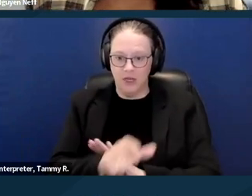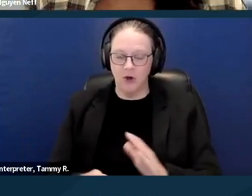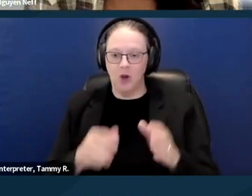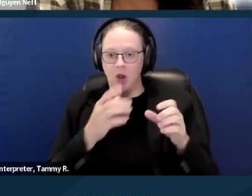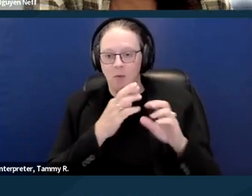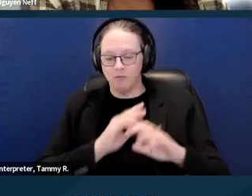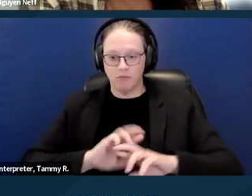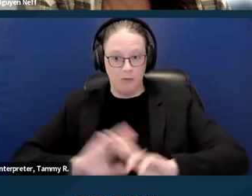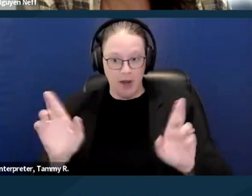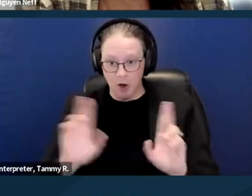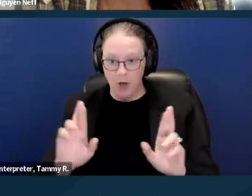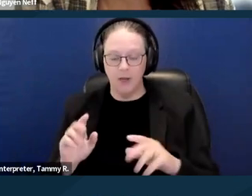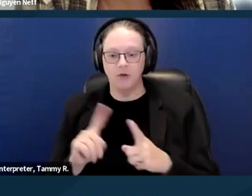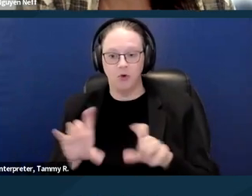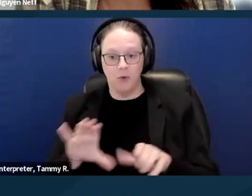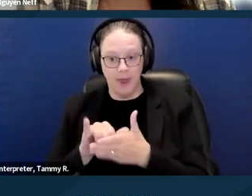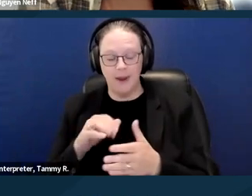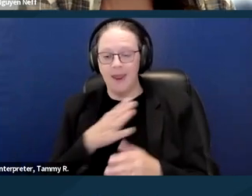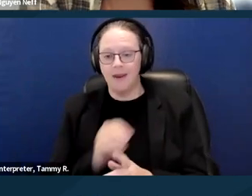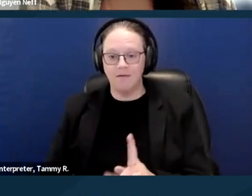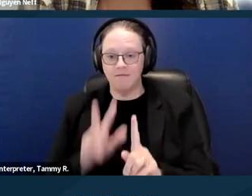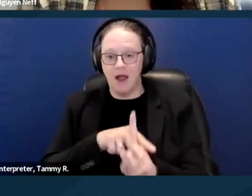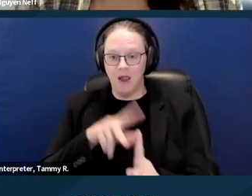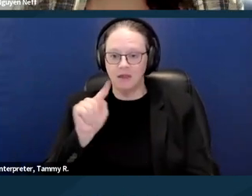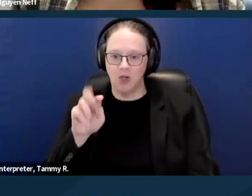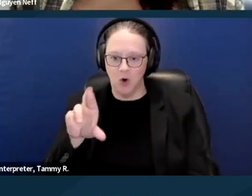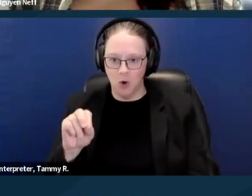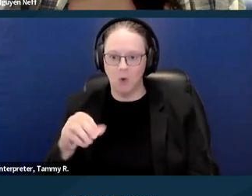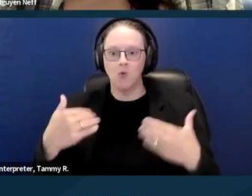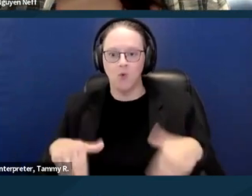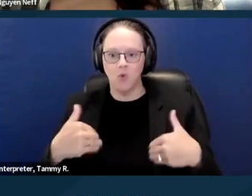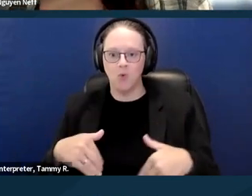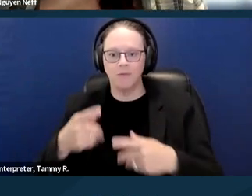to then also file a temporary restraining order. One thing I'll say is,